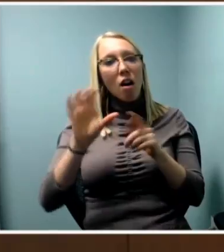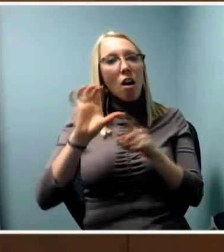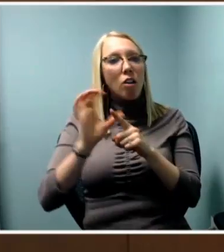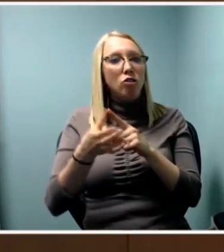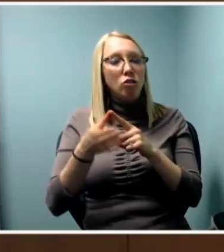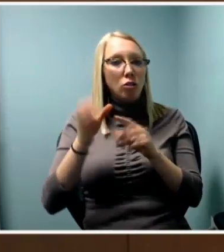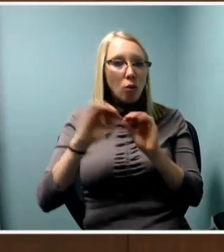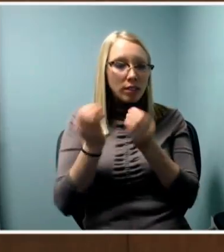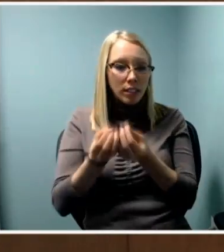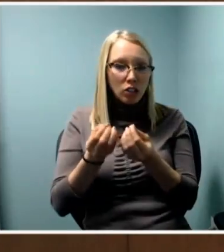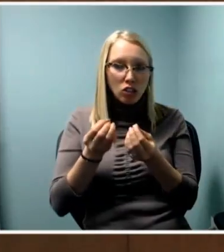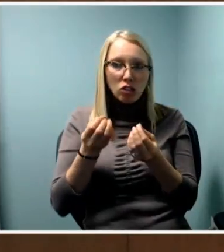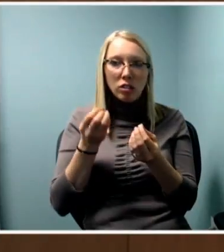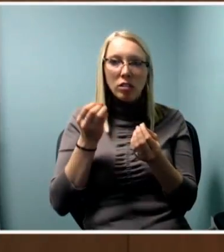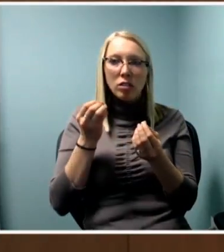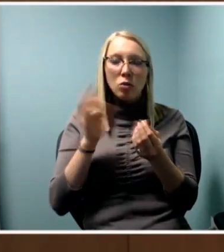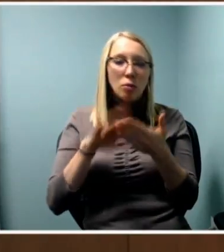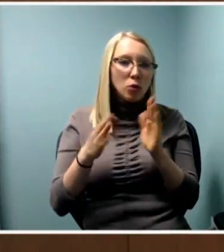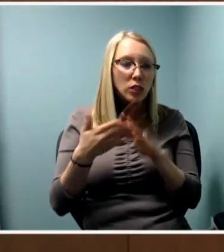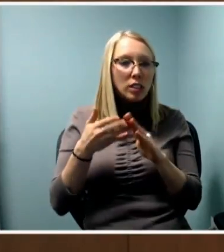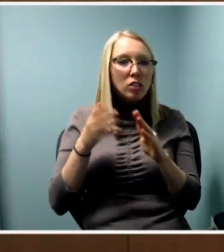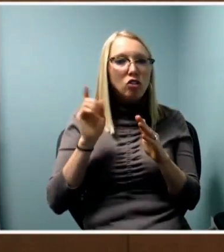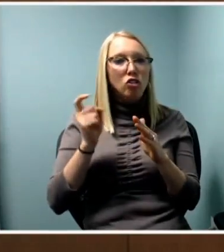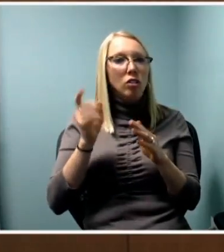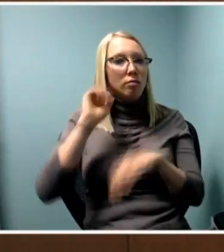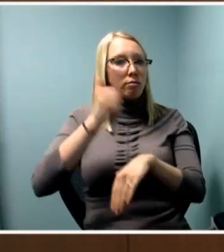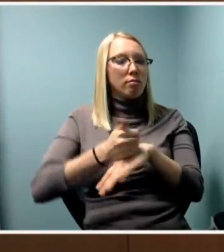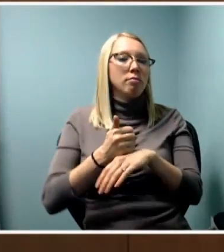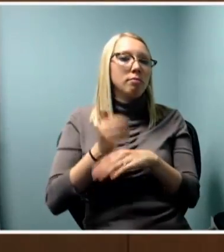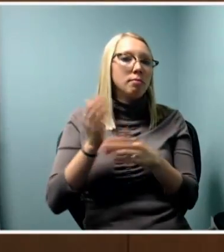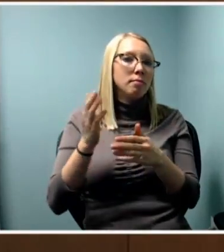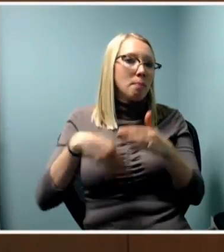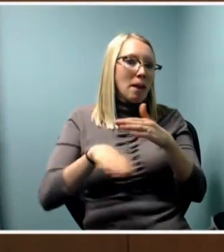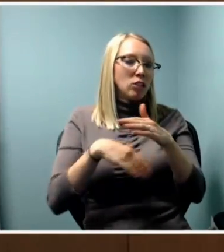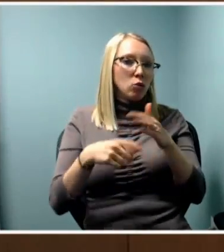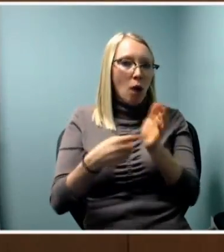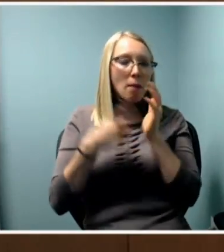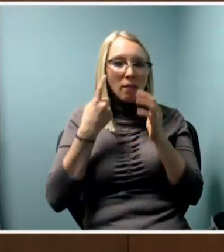we might want to figure out some kind of basic requirement on disability sensitivity for all employees,